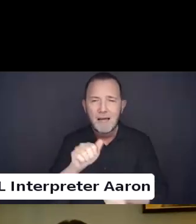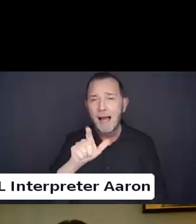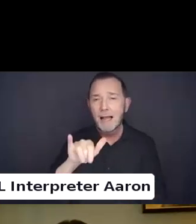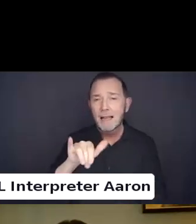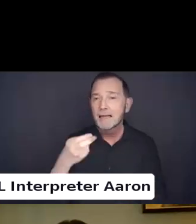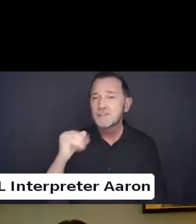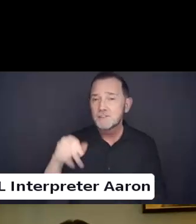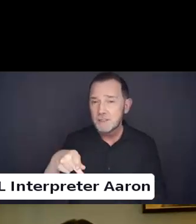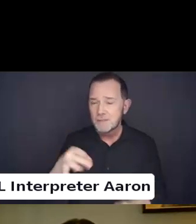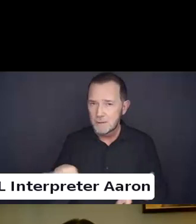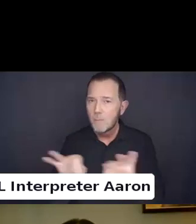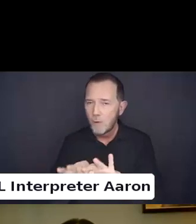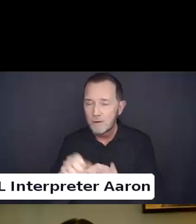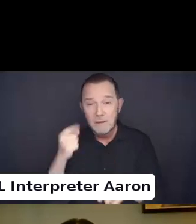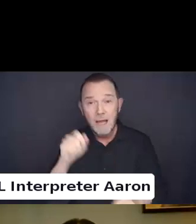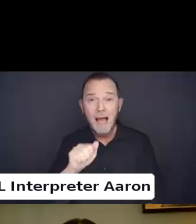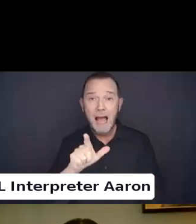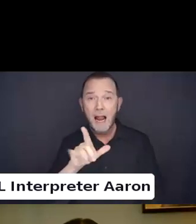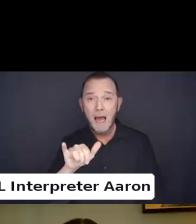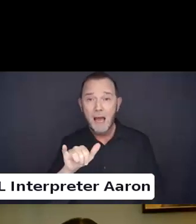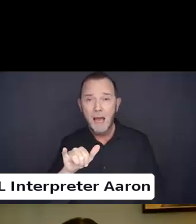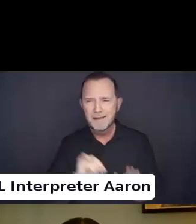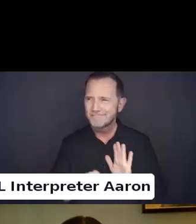It means taking the privilege you have and utilizing it.